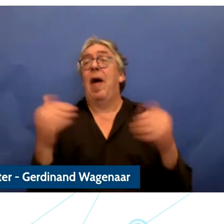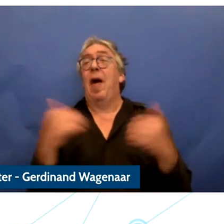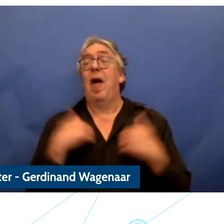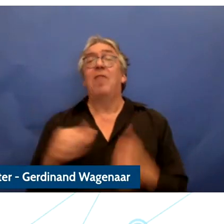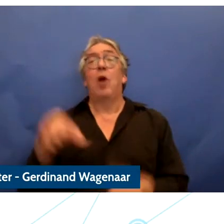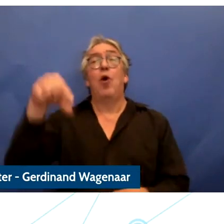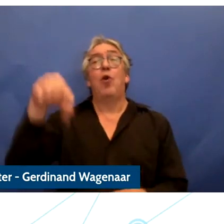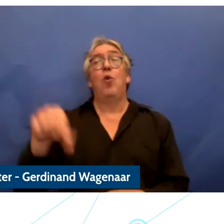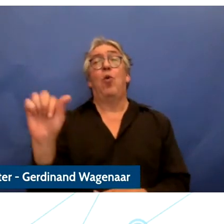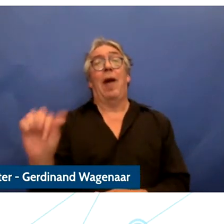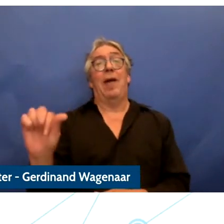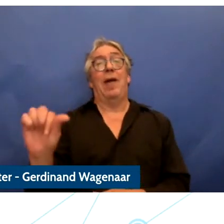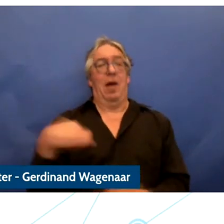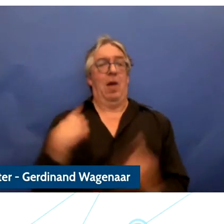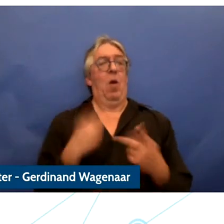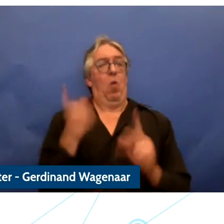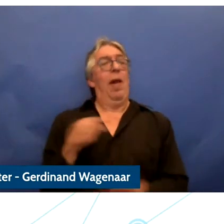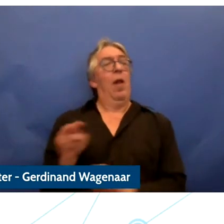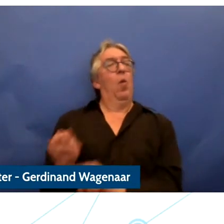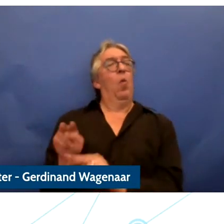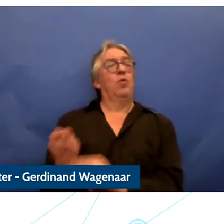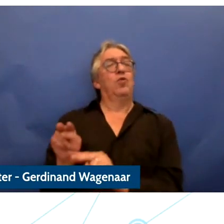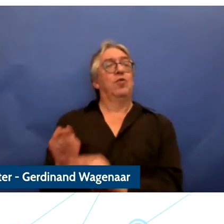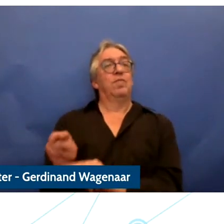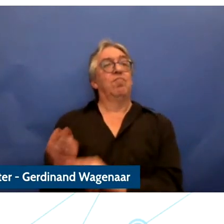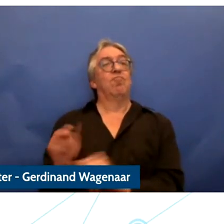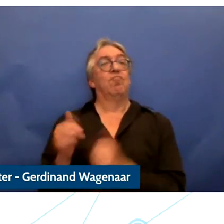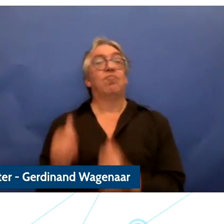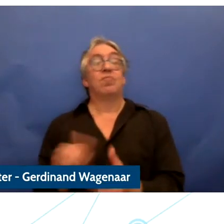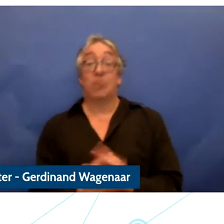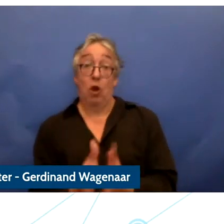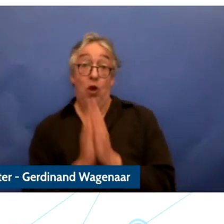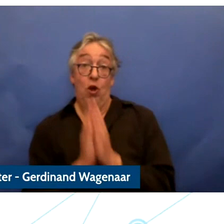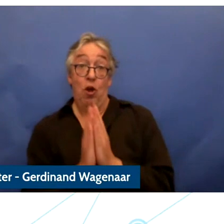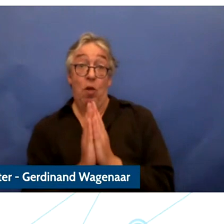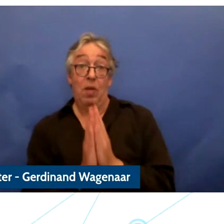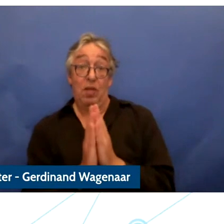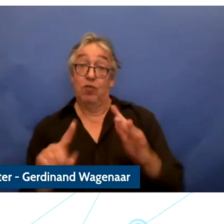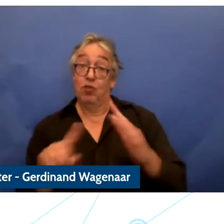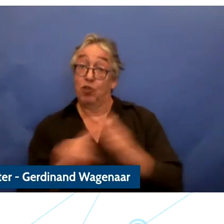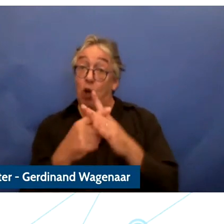monitored throughout the various sections and I would encourage you to start discussions and share your thoughts and ideas there.